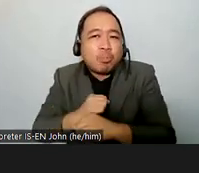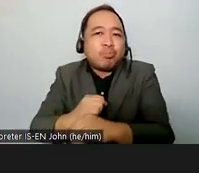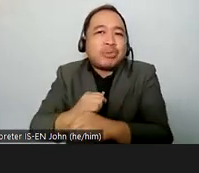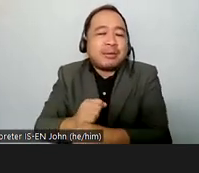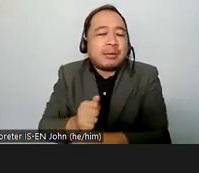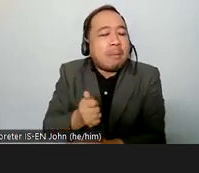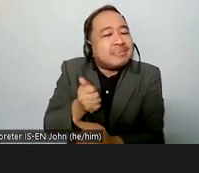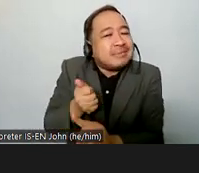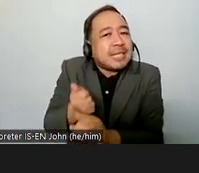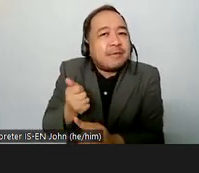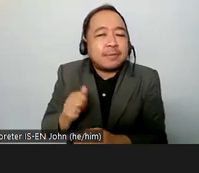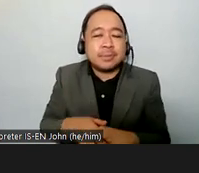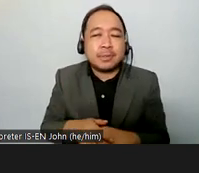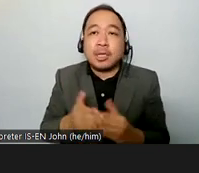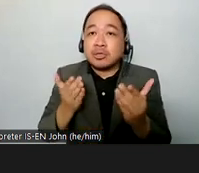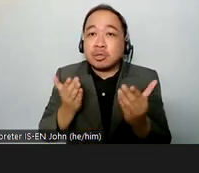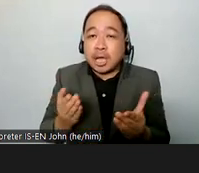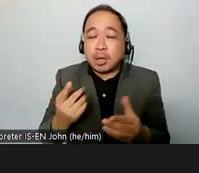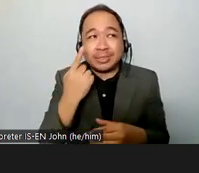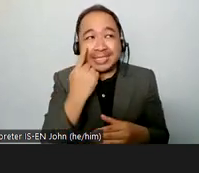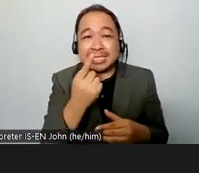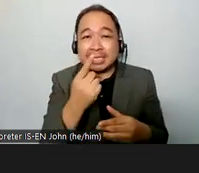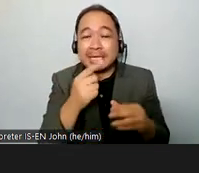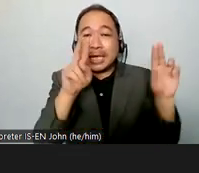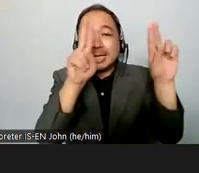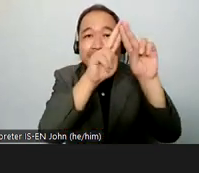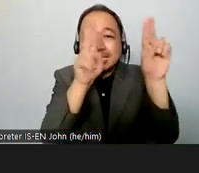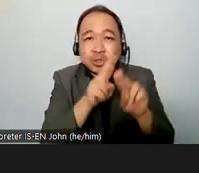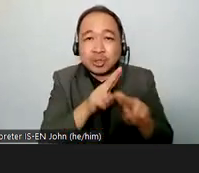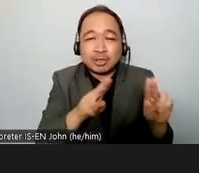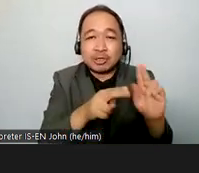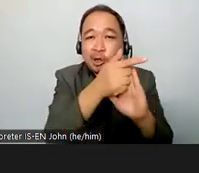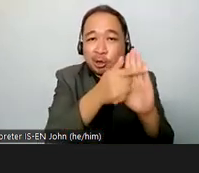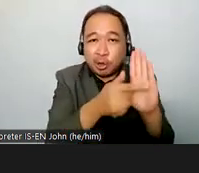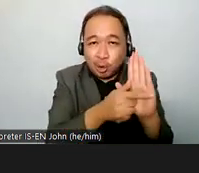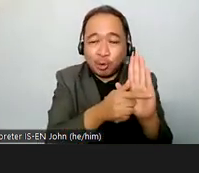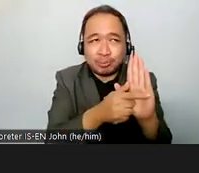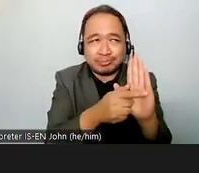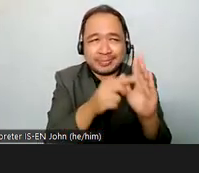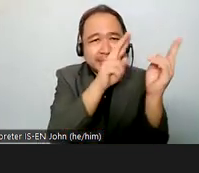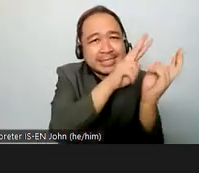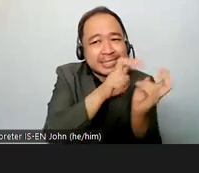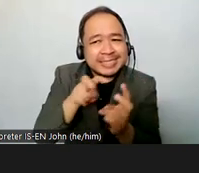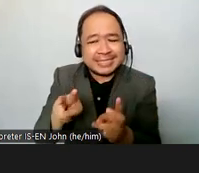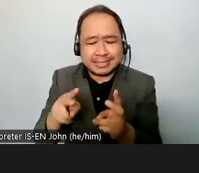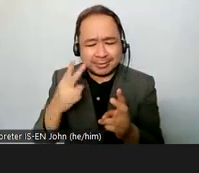norms internationals there are there is jury prudence which is uh enough we have we have